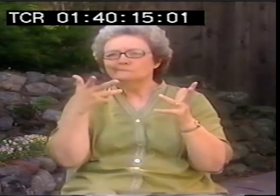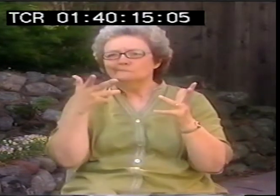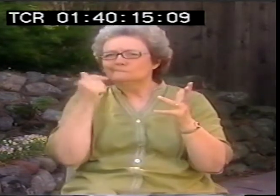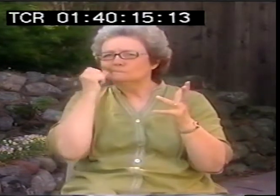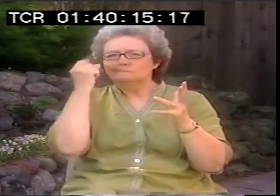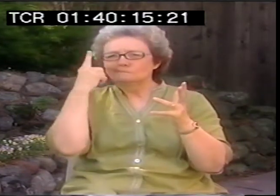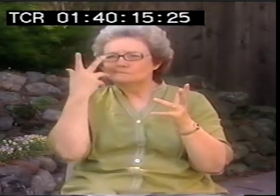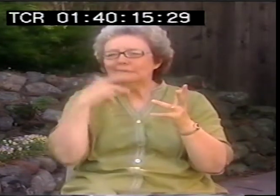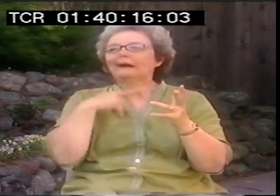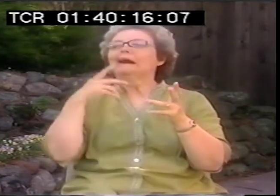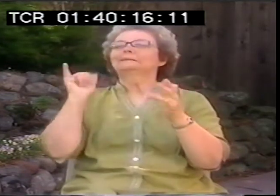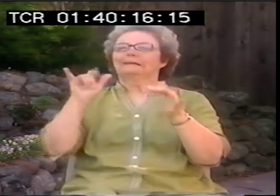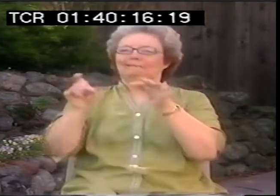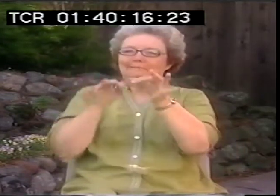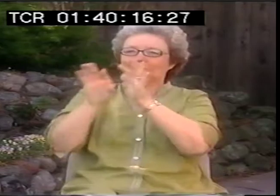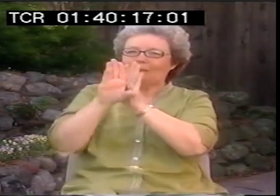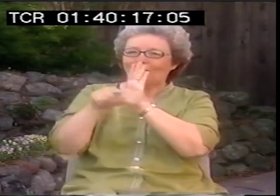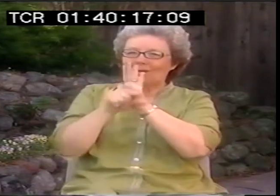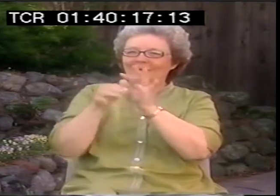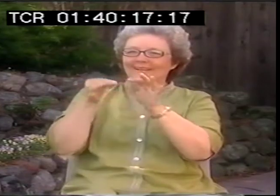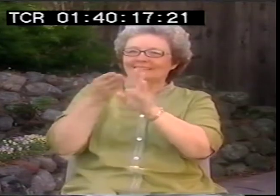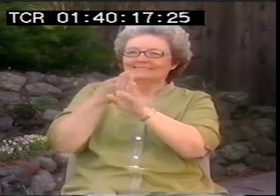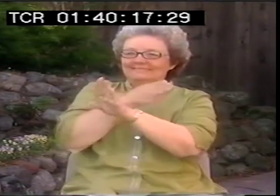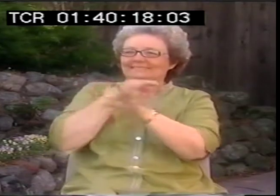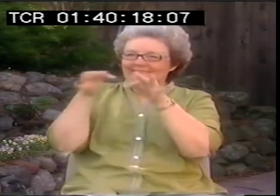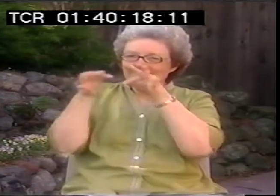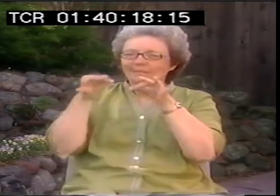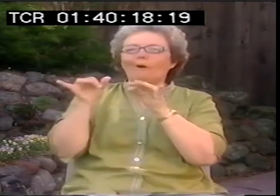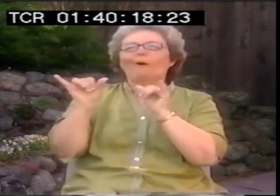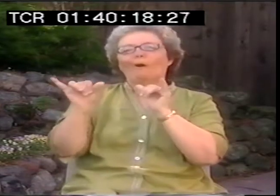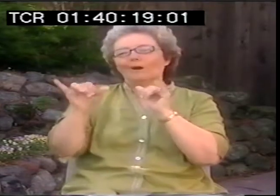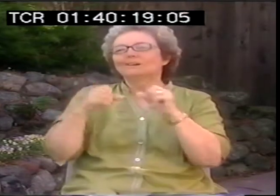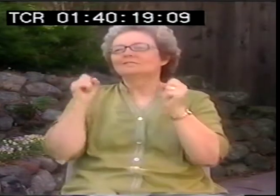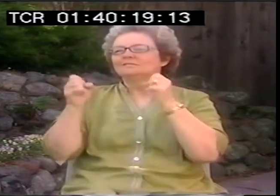Sometimes you'd have to explain the background of a poem before you'd perform it. Sometimes that wouldn't work.